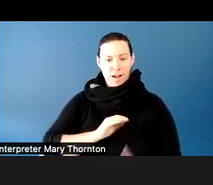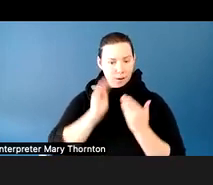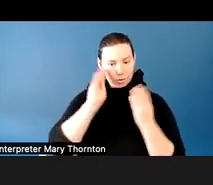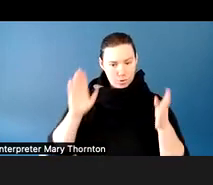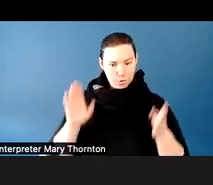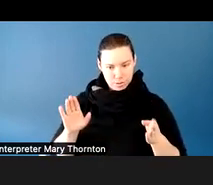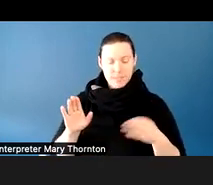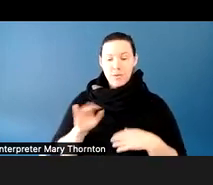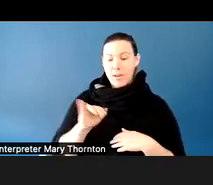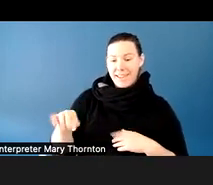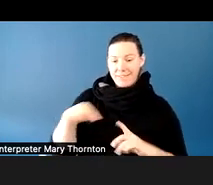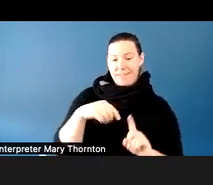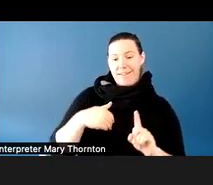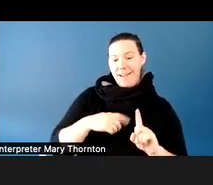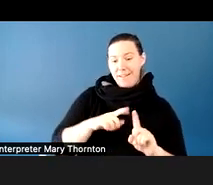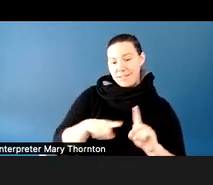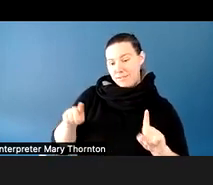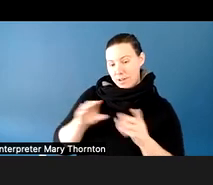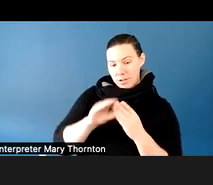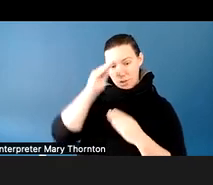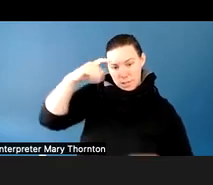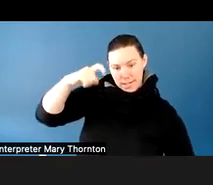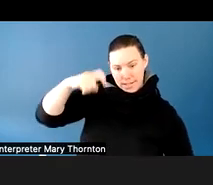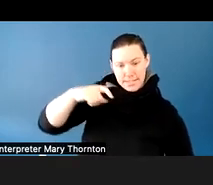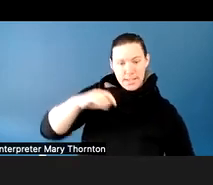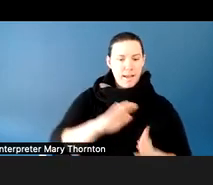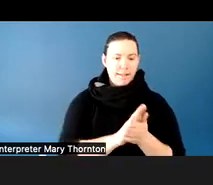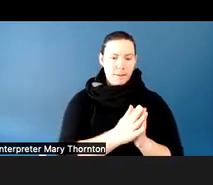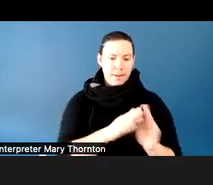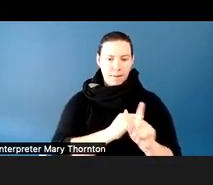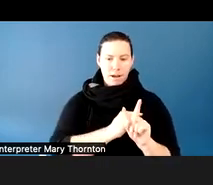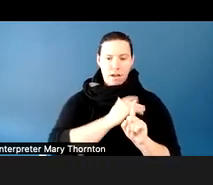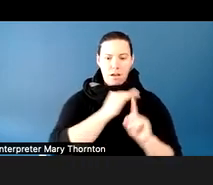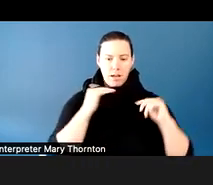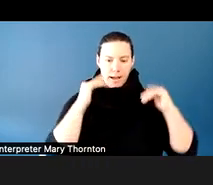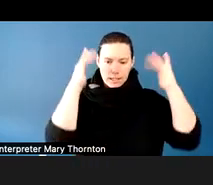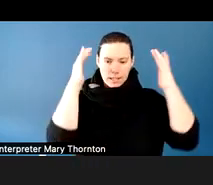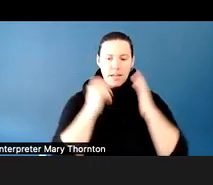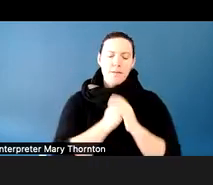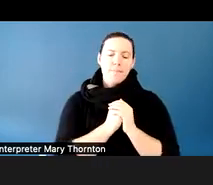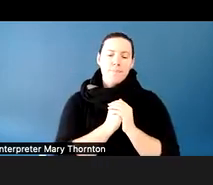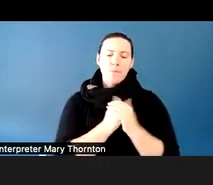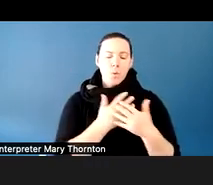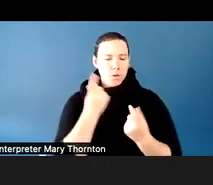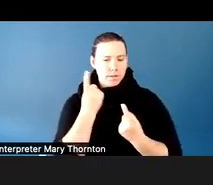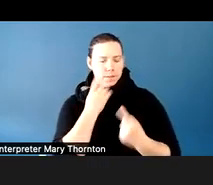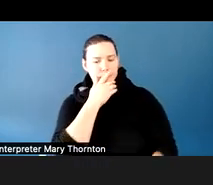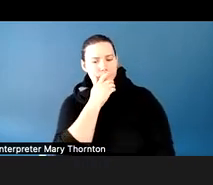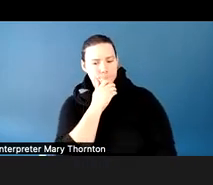want to think about how we treat them and interact with them, to ensure that we are not treating them like a child